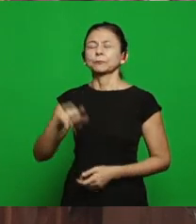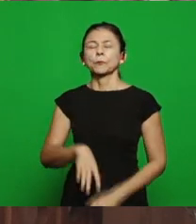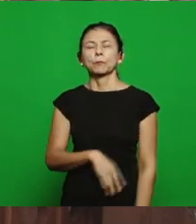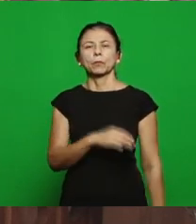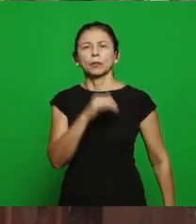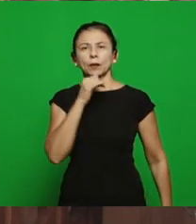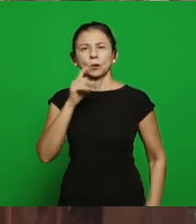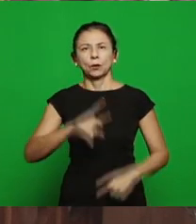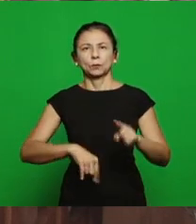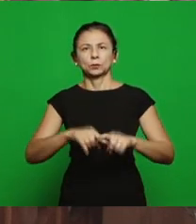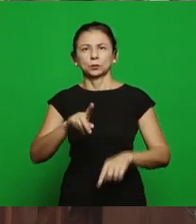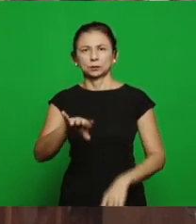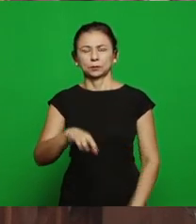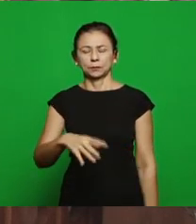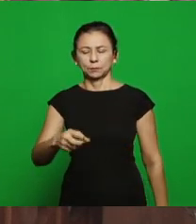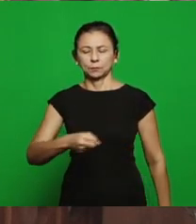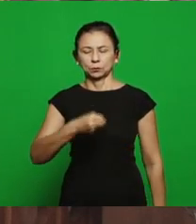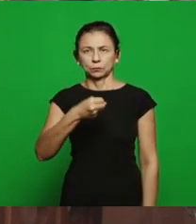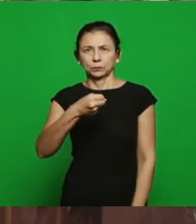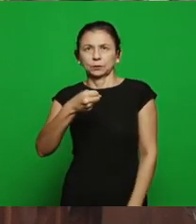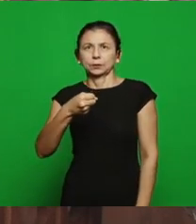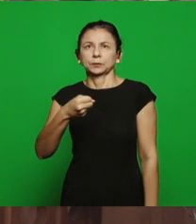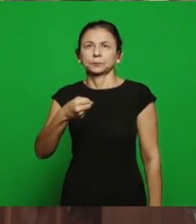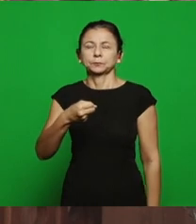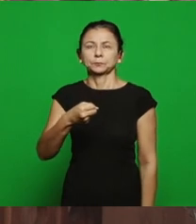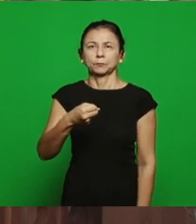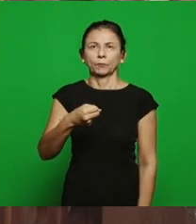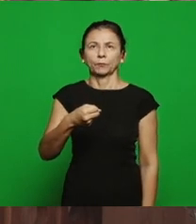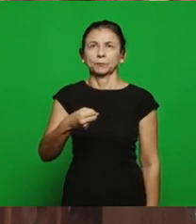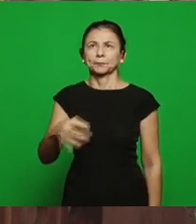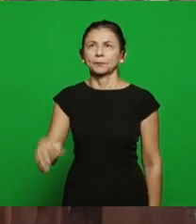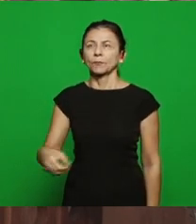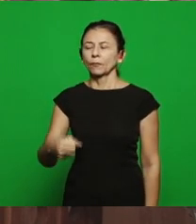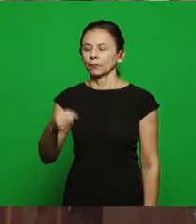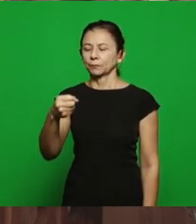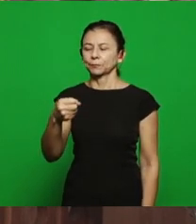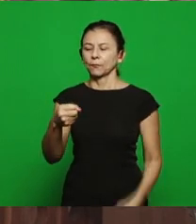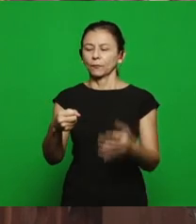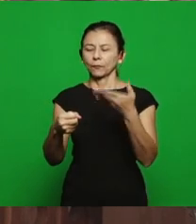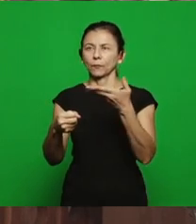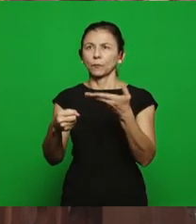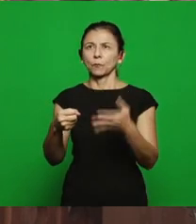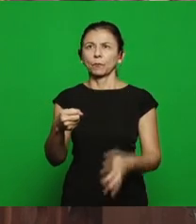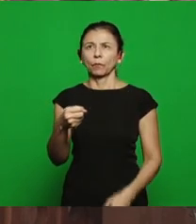give me that microphone, I take my faith and